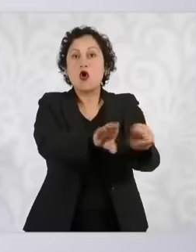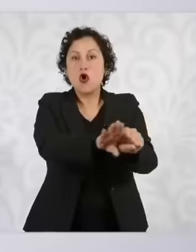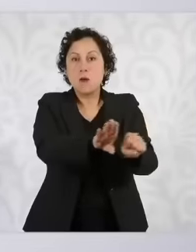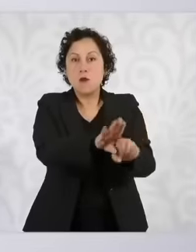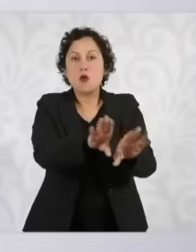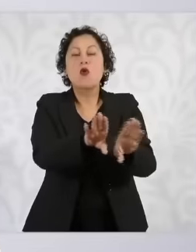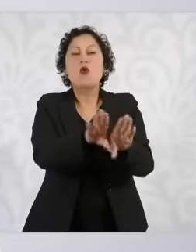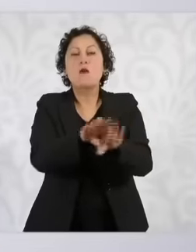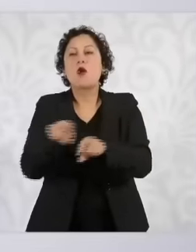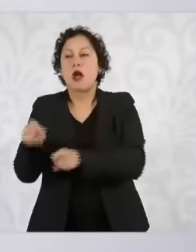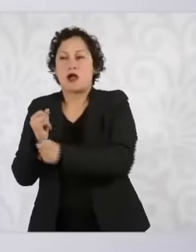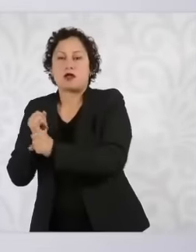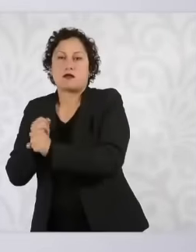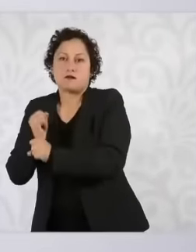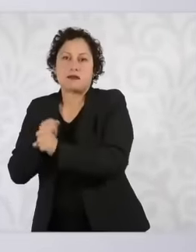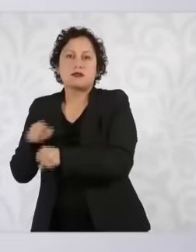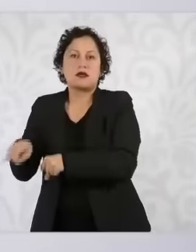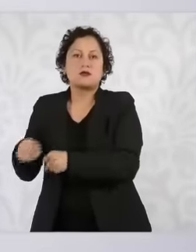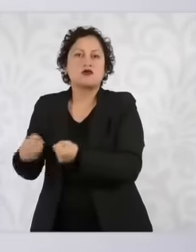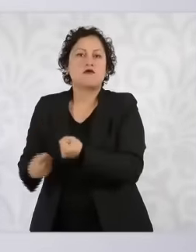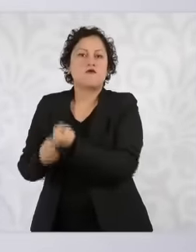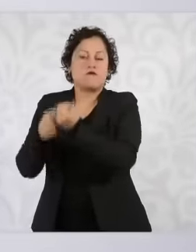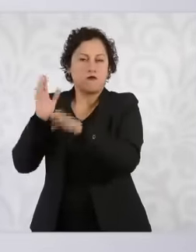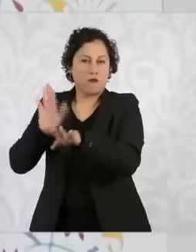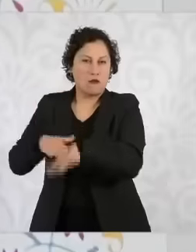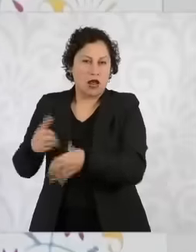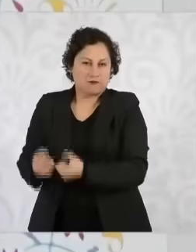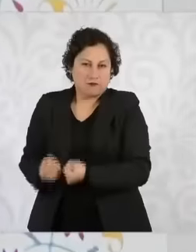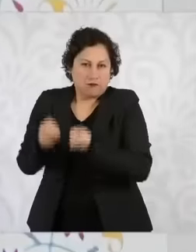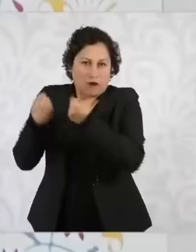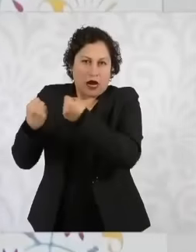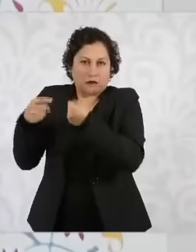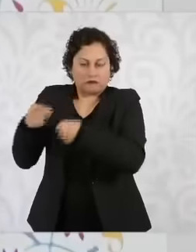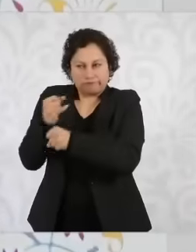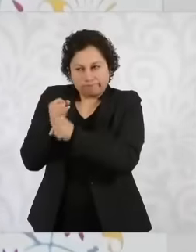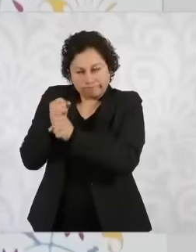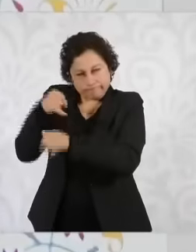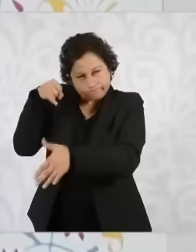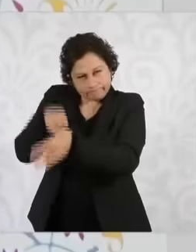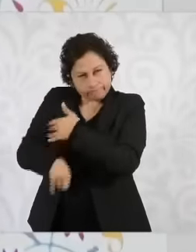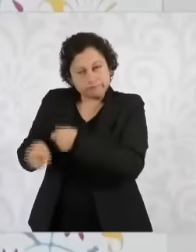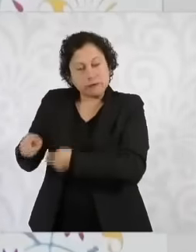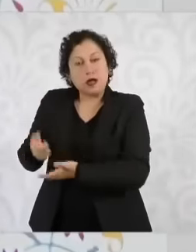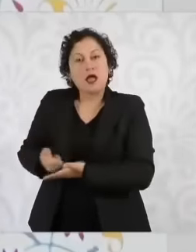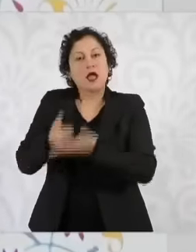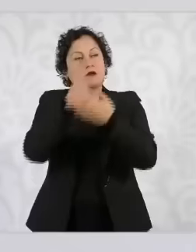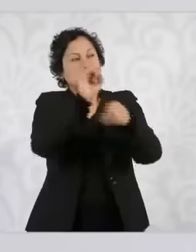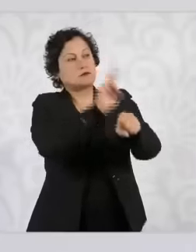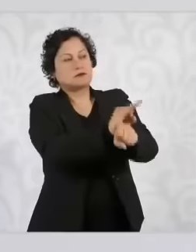intelligence is not strengthened And the investigation, this part will still be diminished which in the end